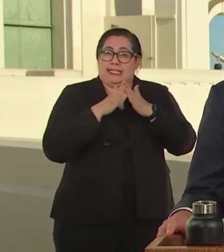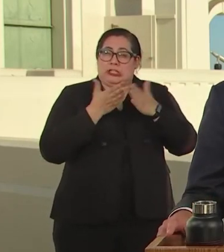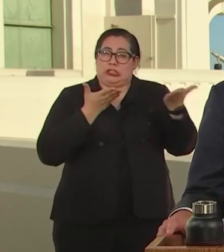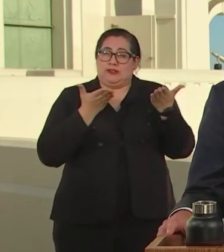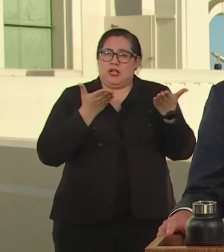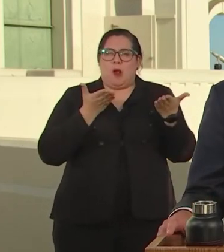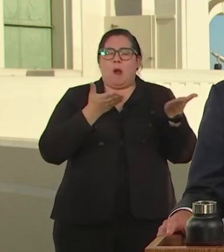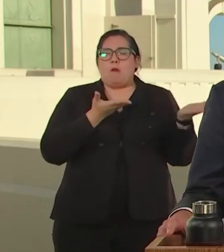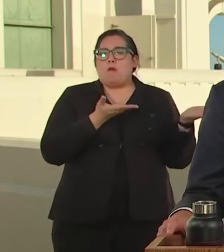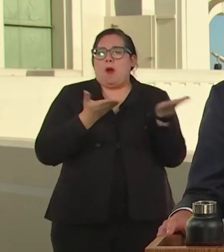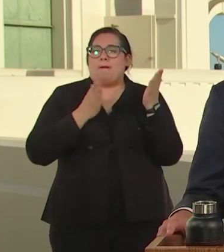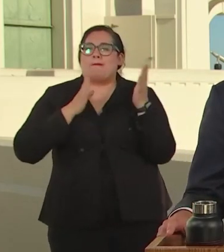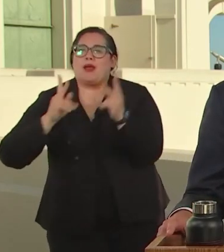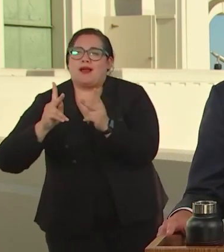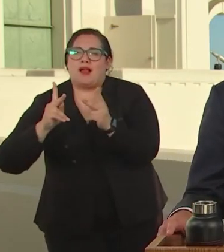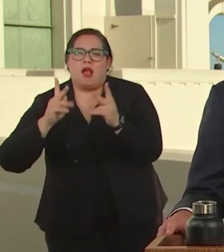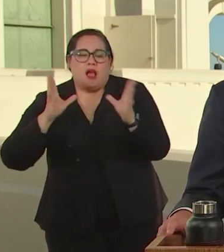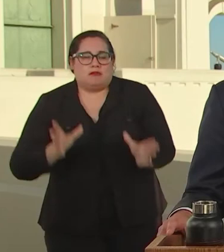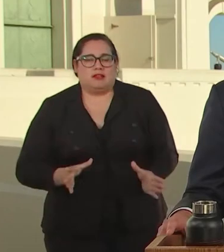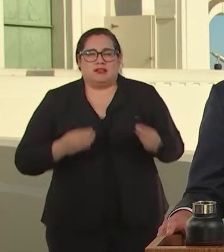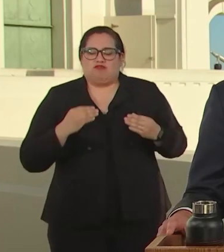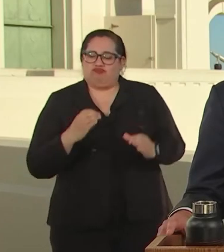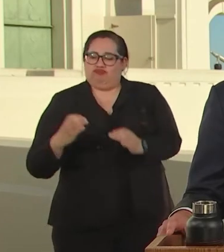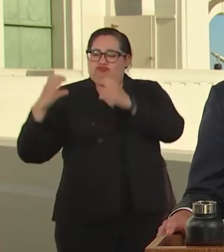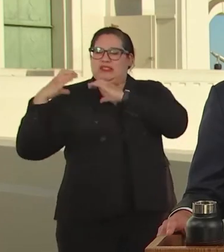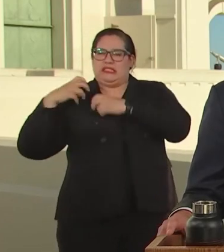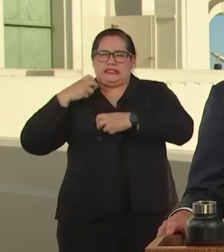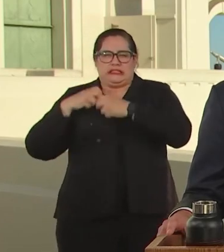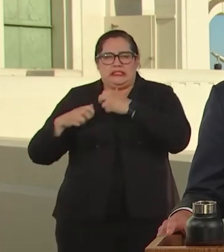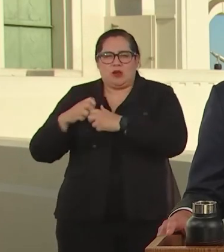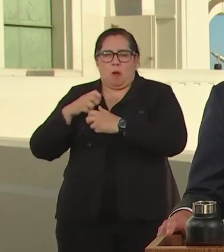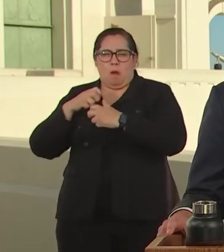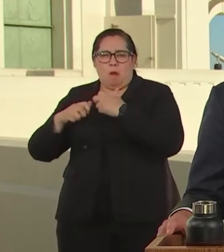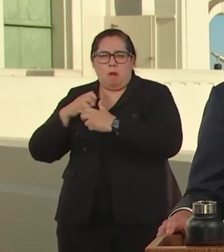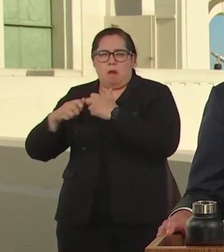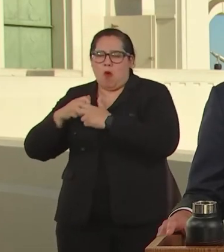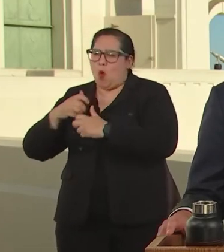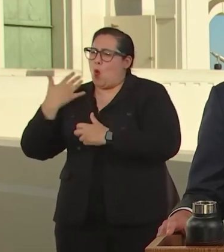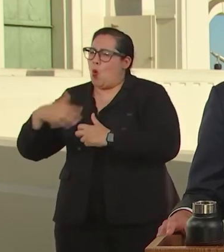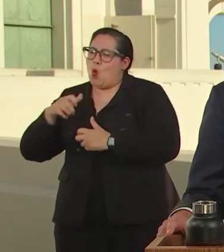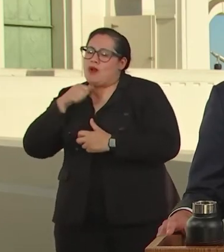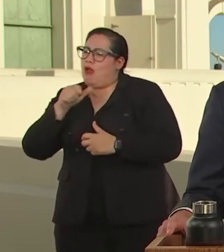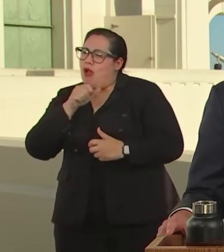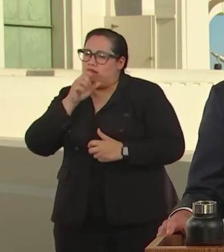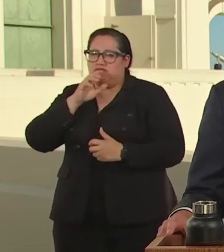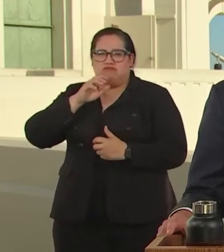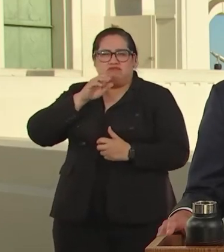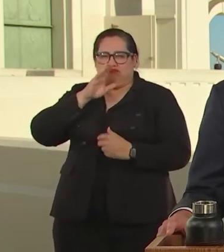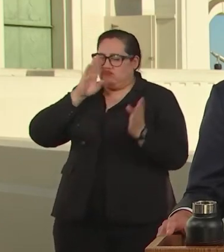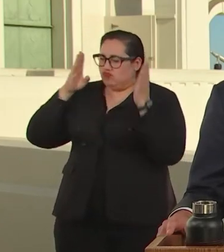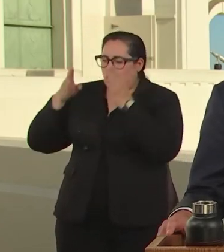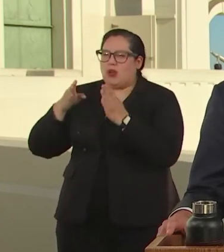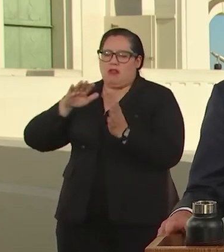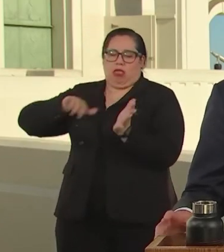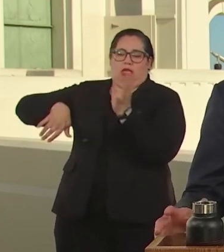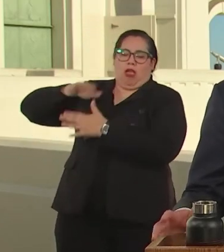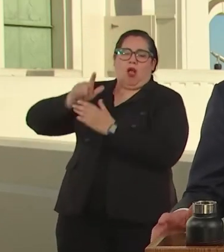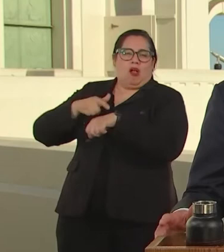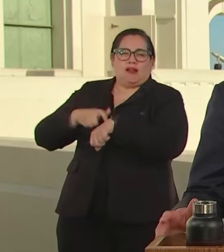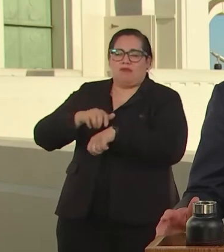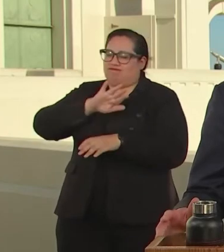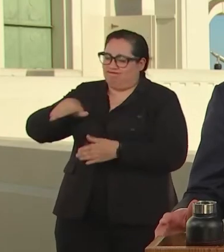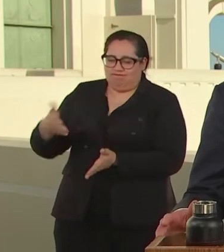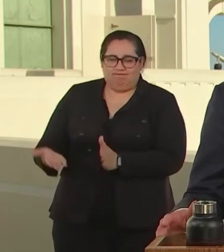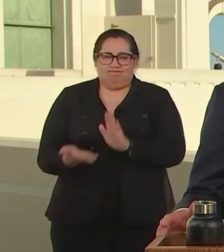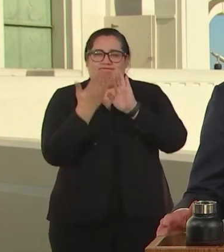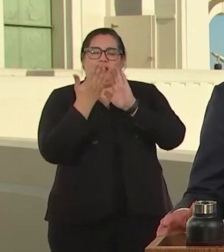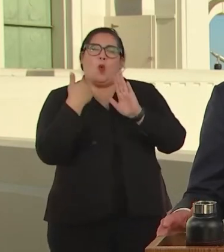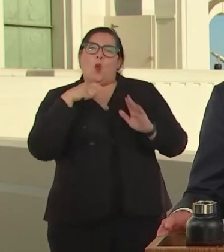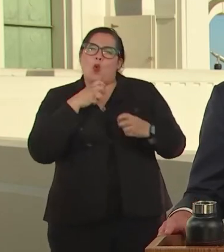WE TOOK ON TOUGH PROBLEMS THAT